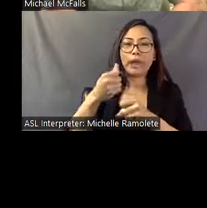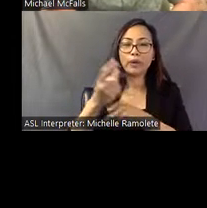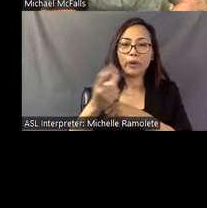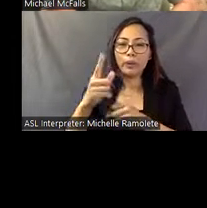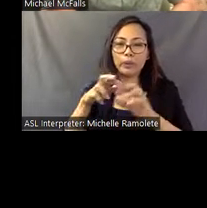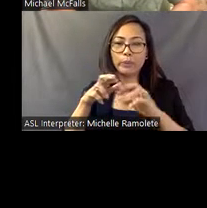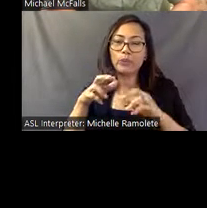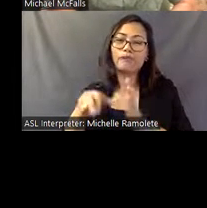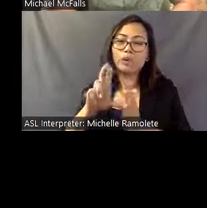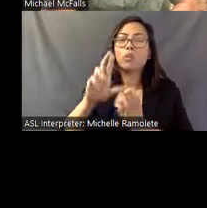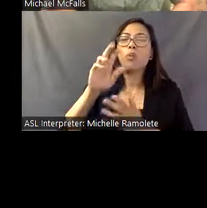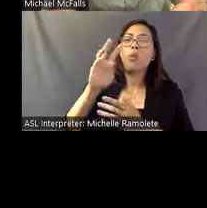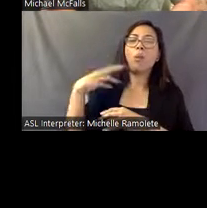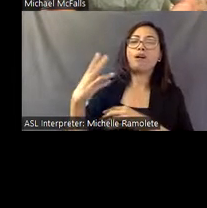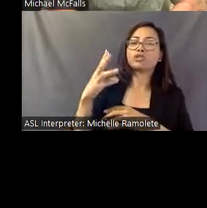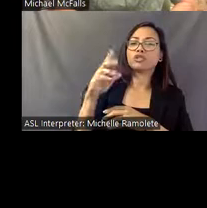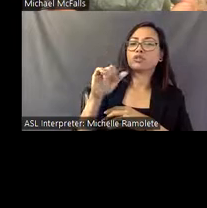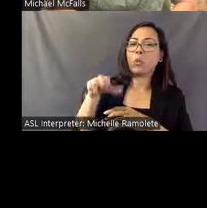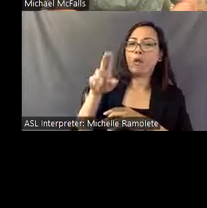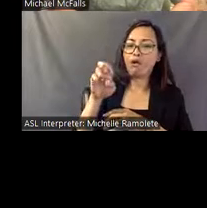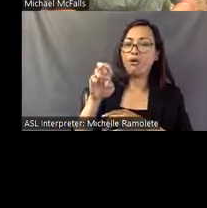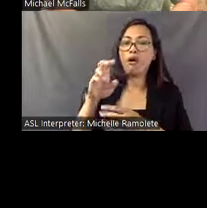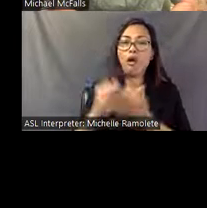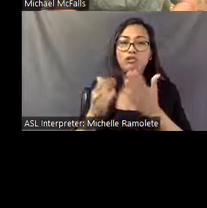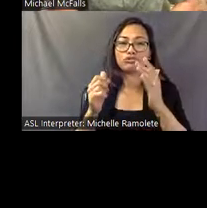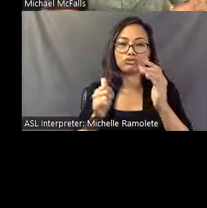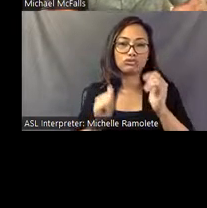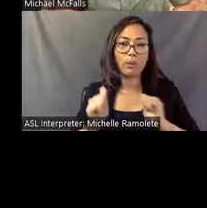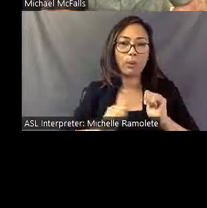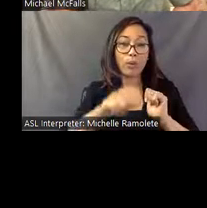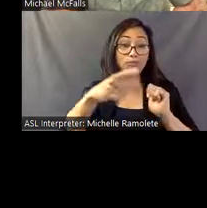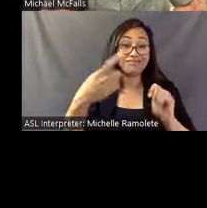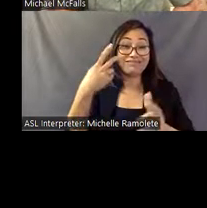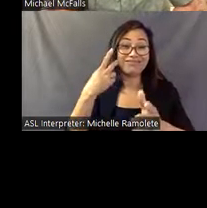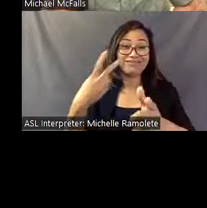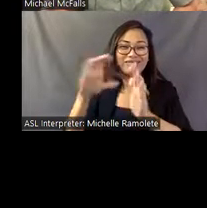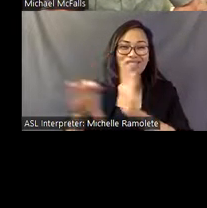outdoor art show. There's an image of Eddie there, and they even call him the village wizard.